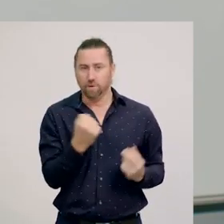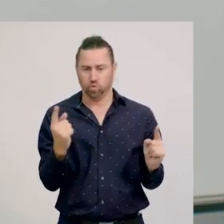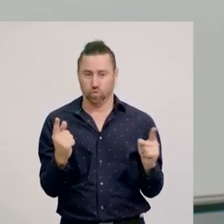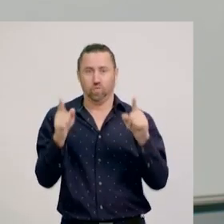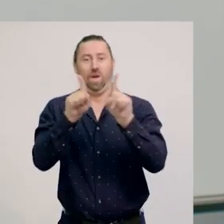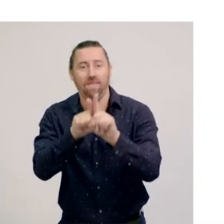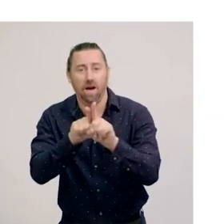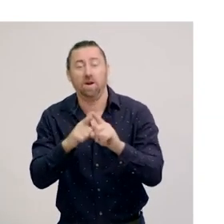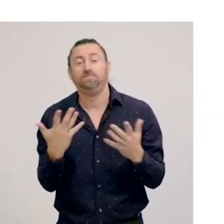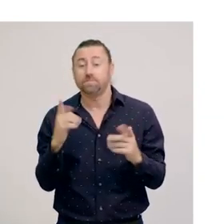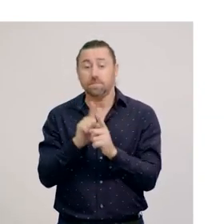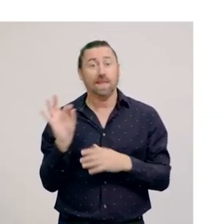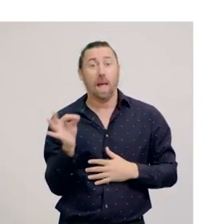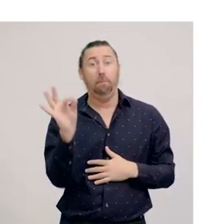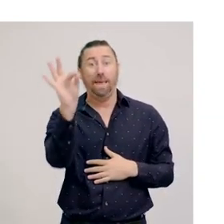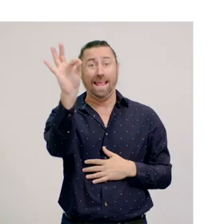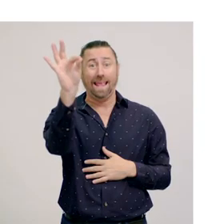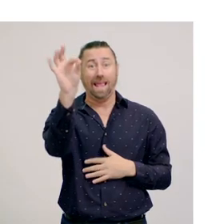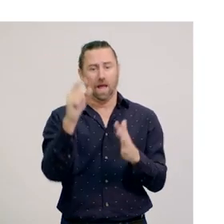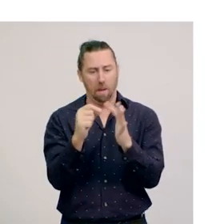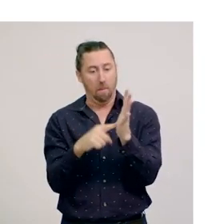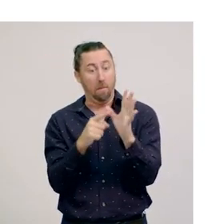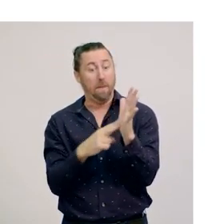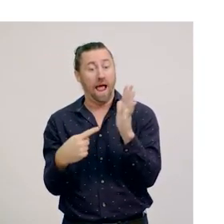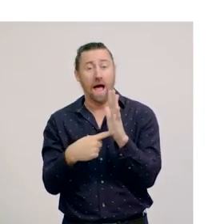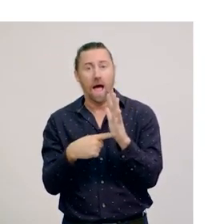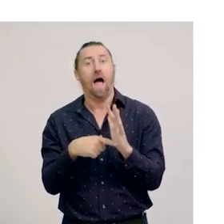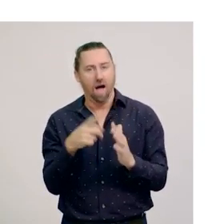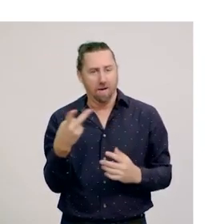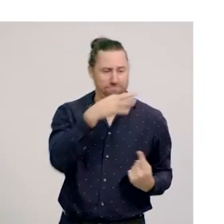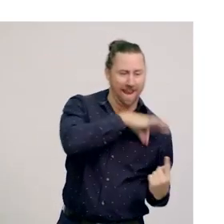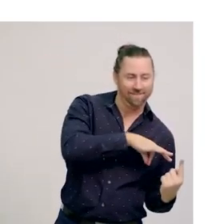For example, bees and plants have a mutually beneficial relationship,